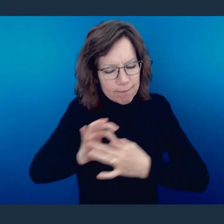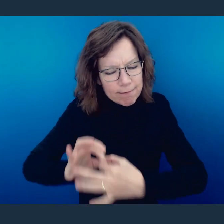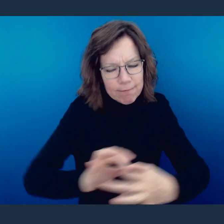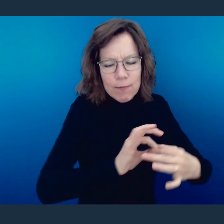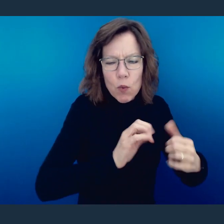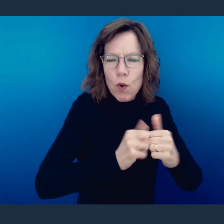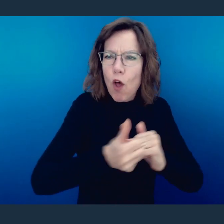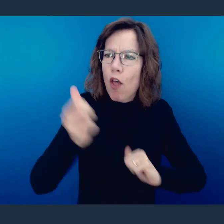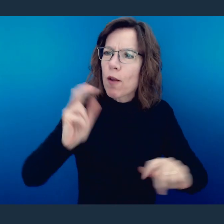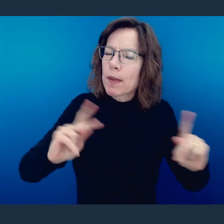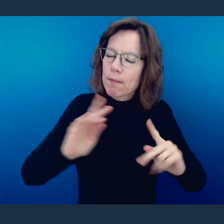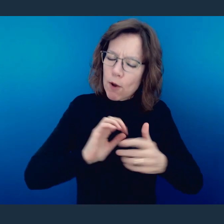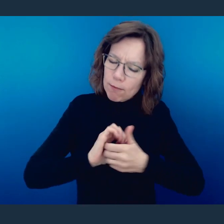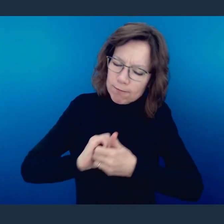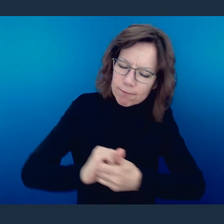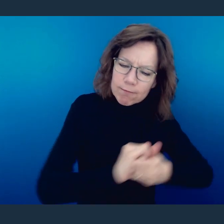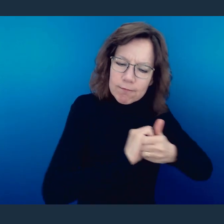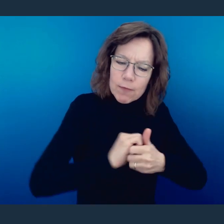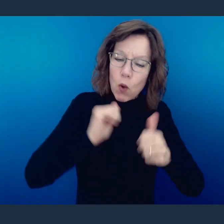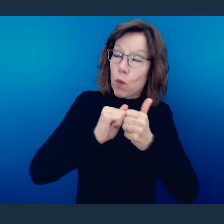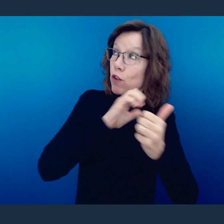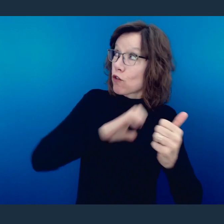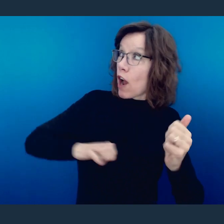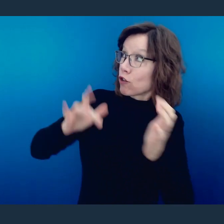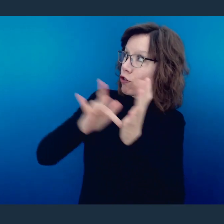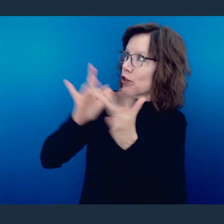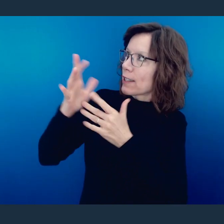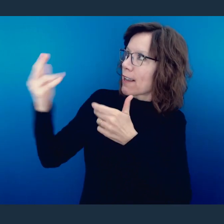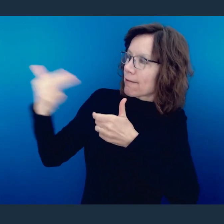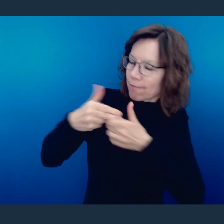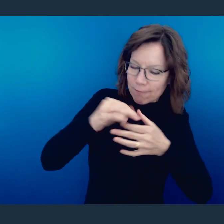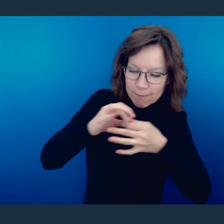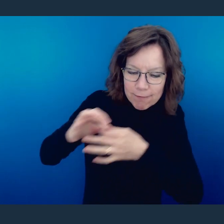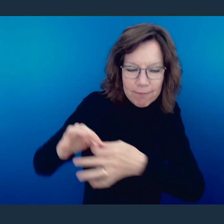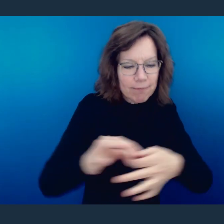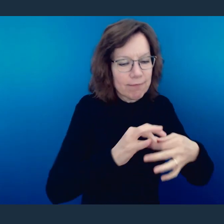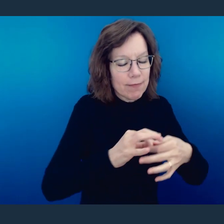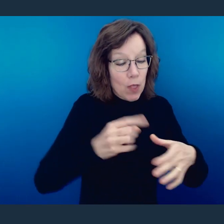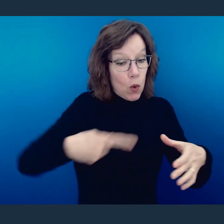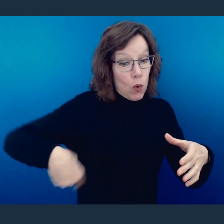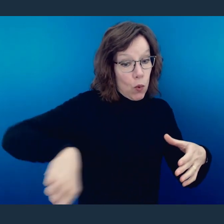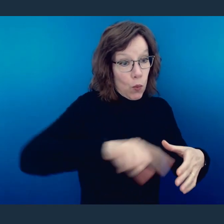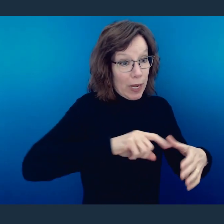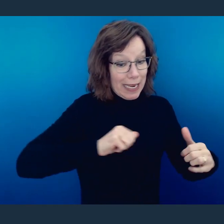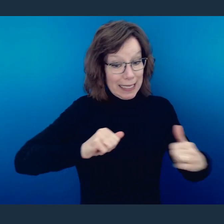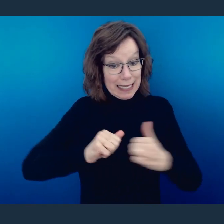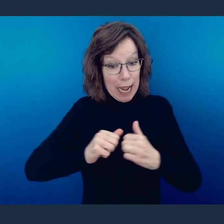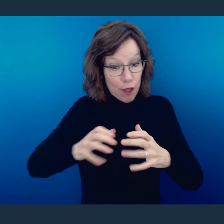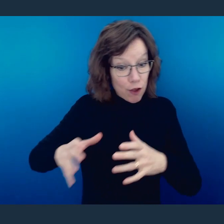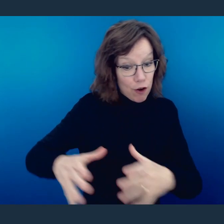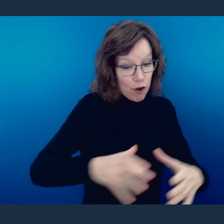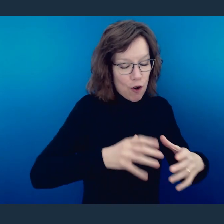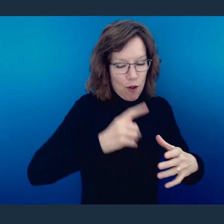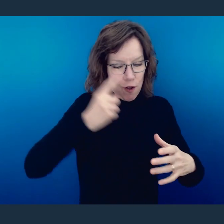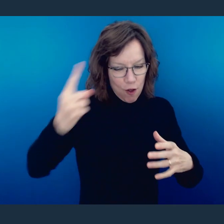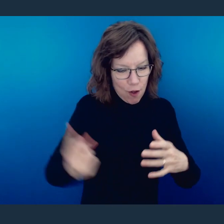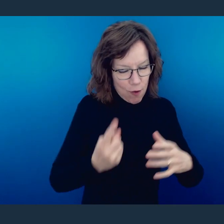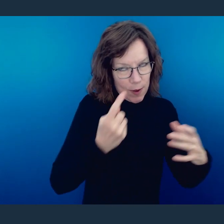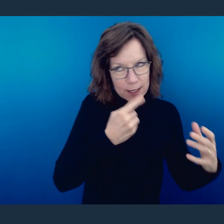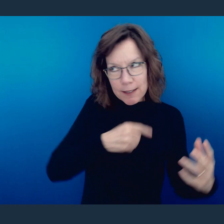harmony with one another, in accord with Christ Jesus, that together you may with one voice